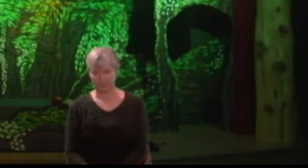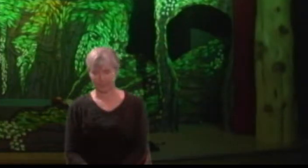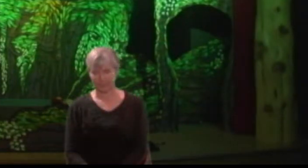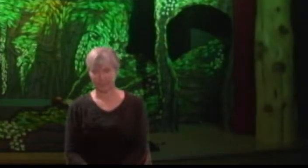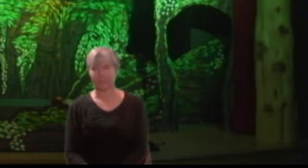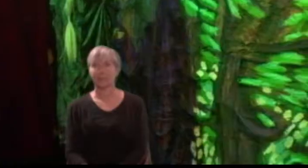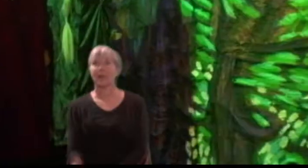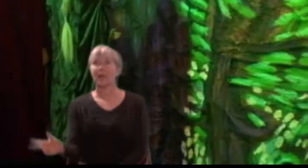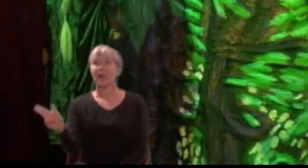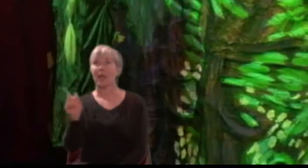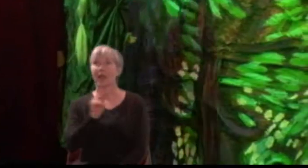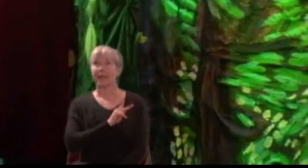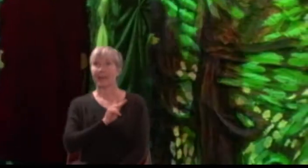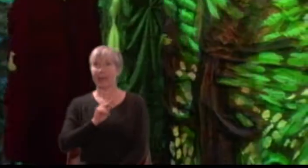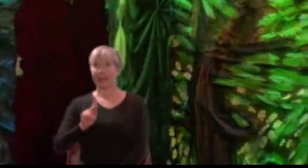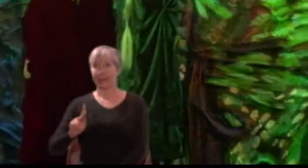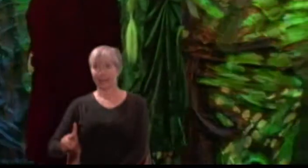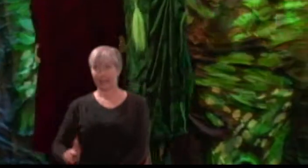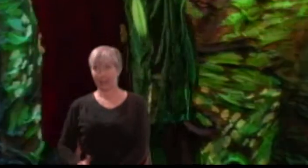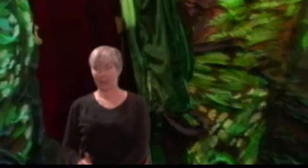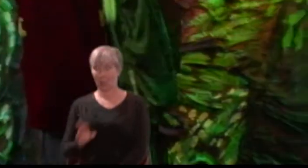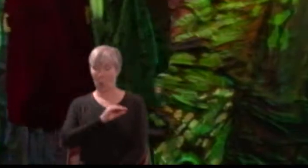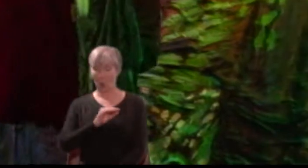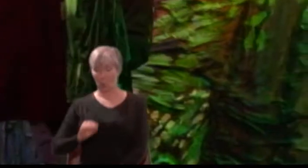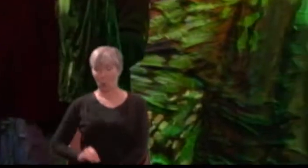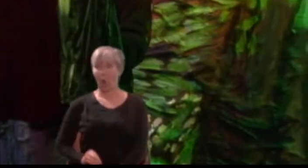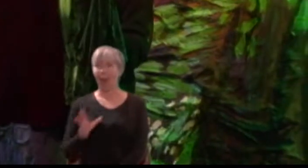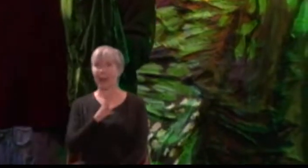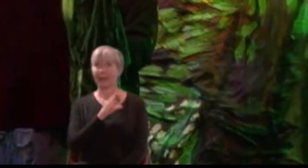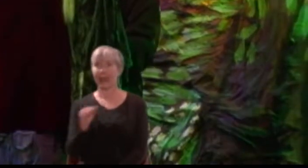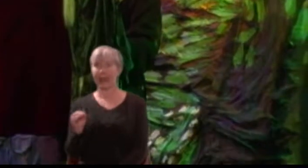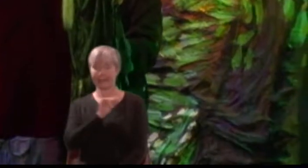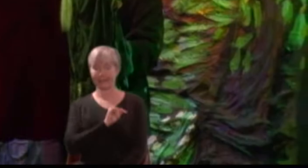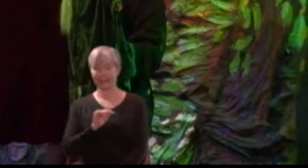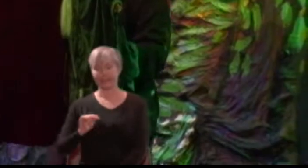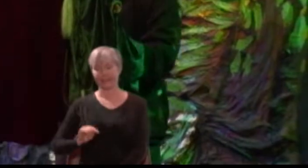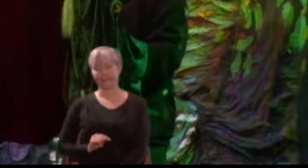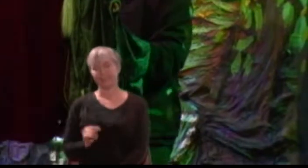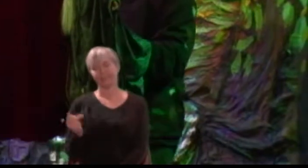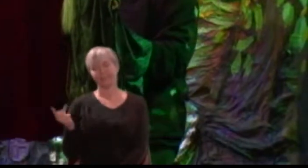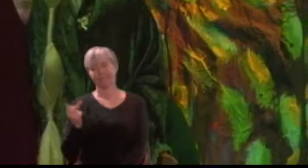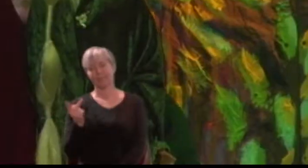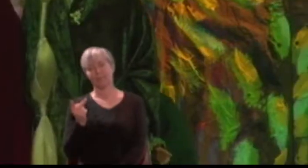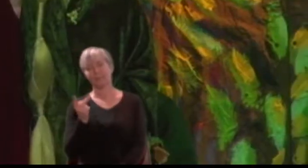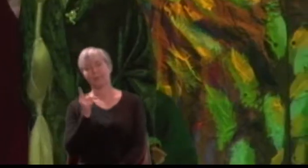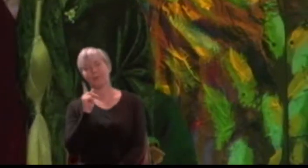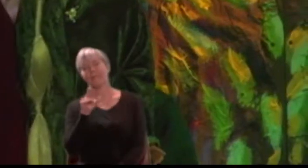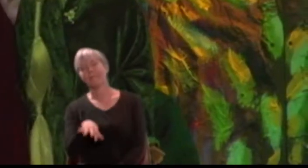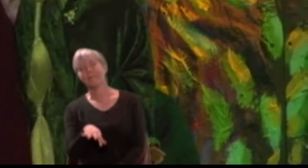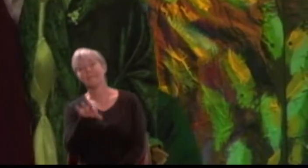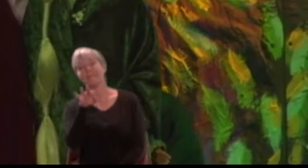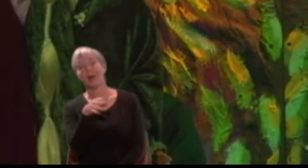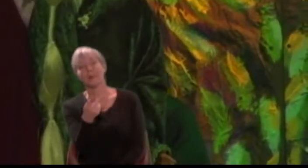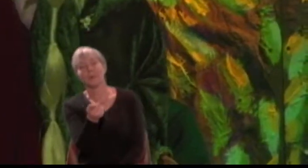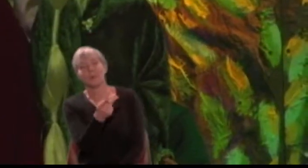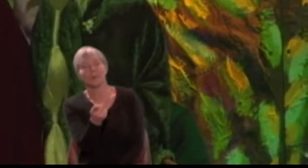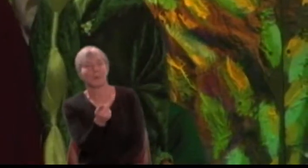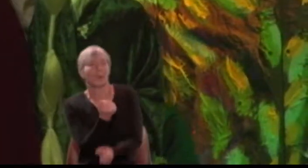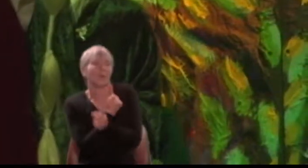The King and future Queen of Athens discover the sleeping lovers in the forest. Theseus: What nymphs are these?